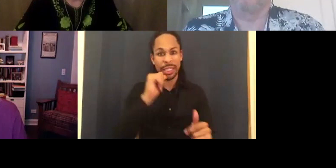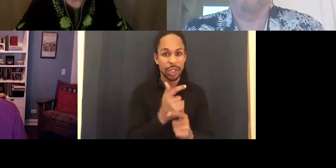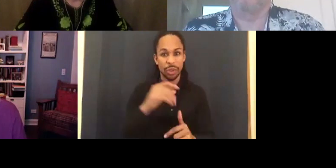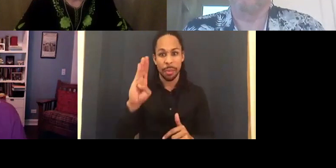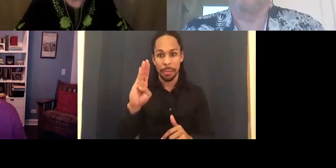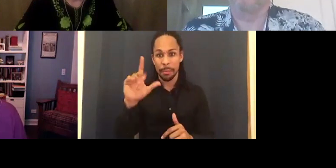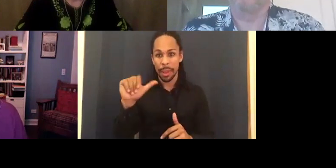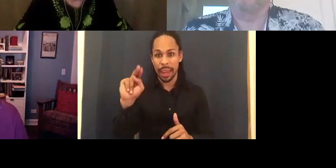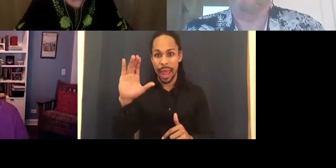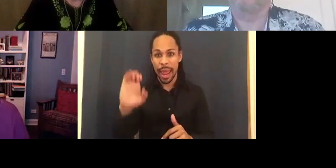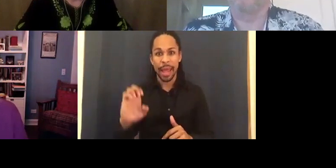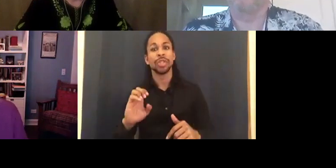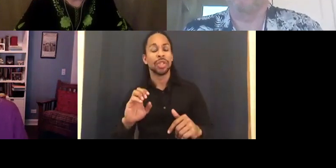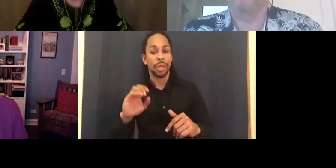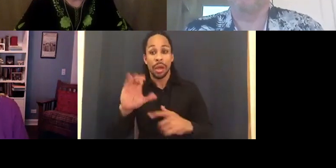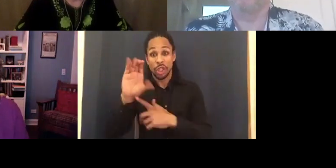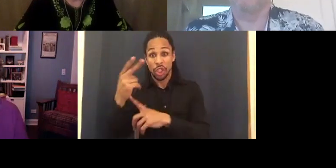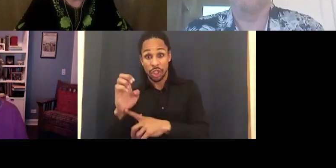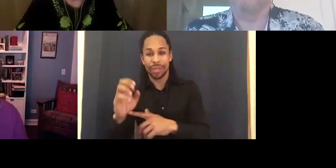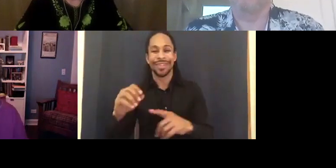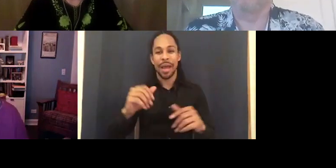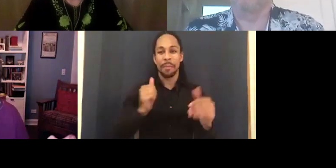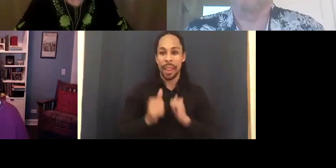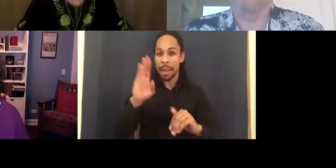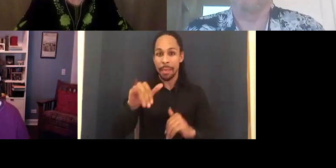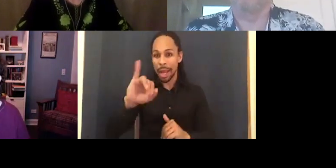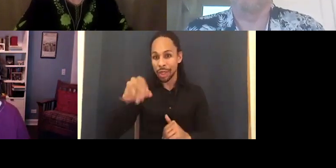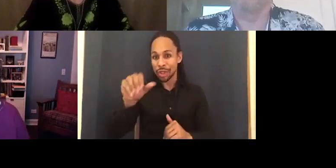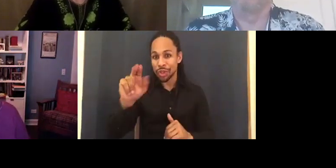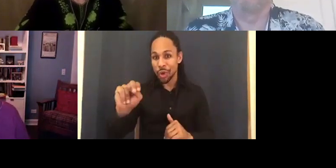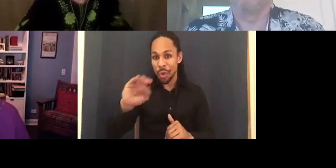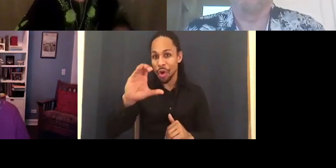Probably most of the people in this audience don't know who I'm talking about.